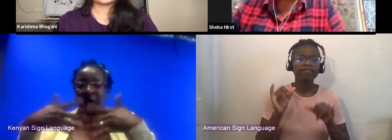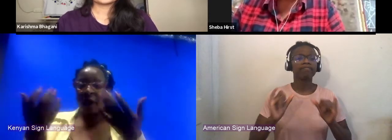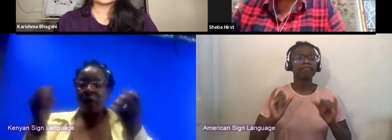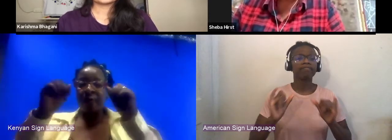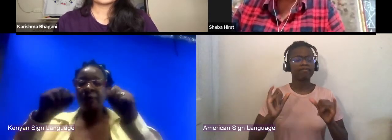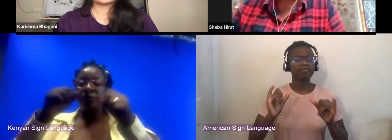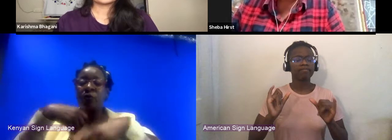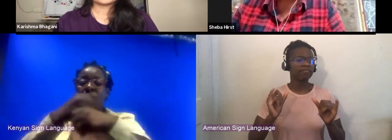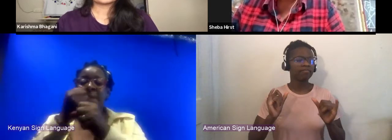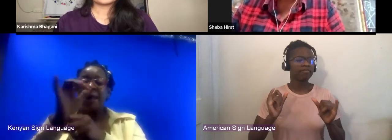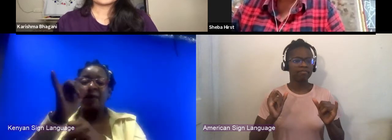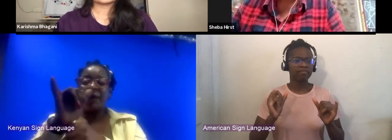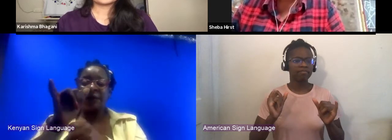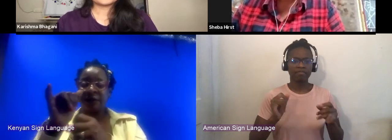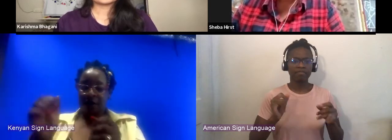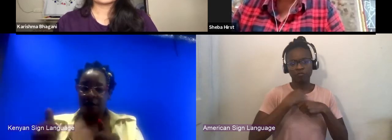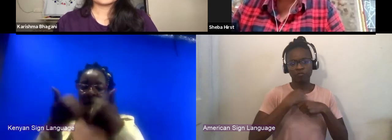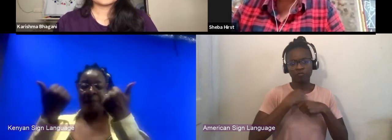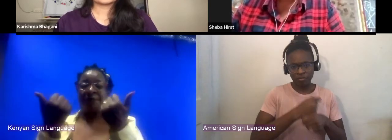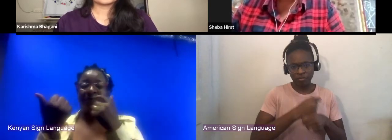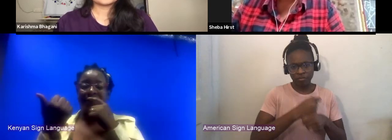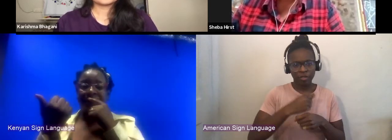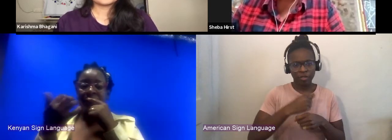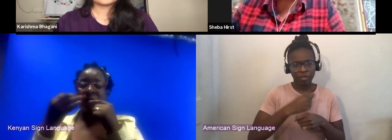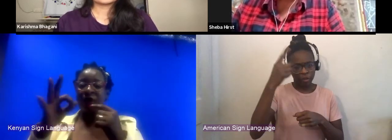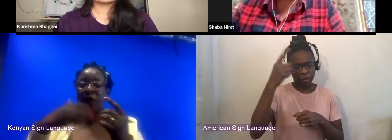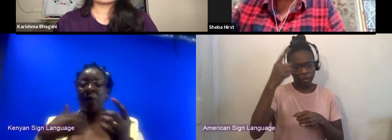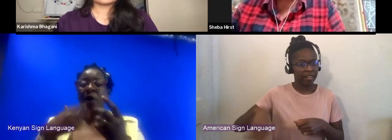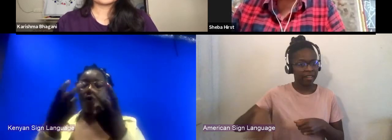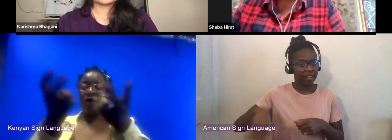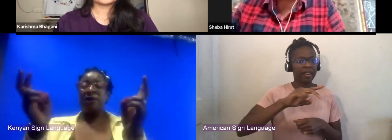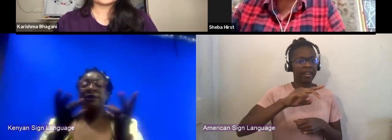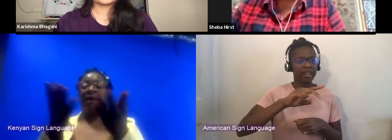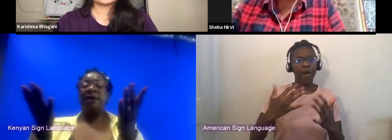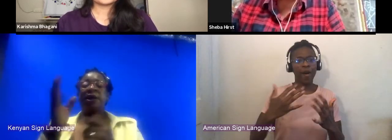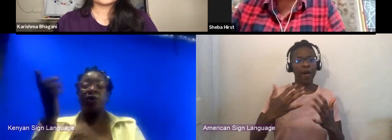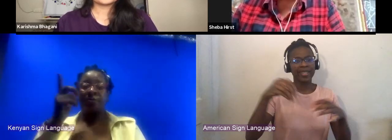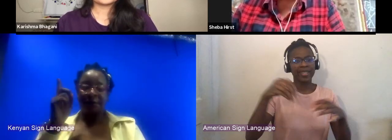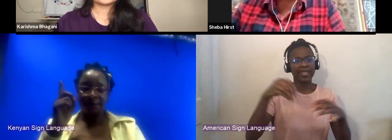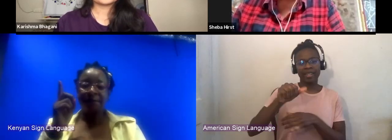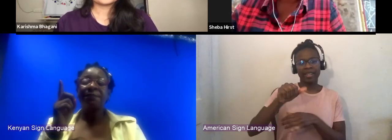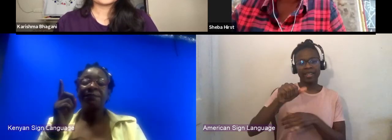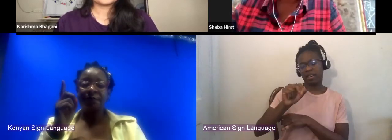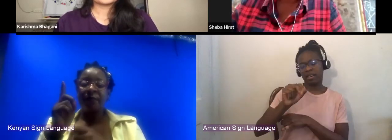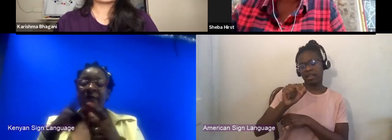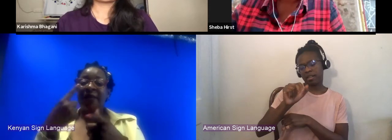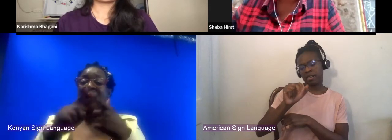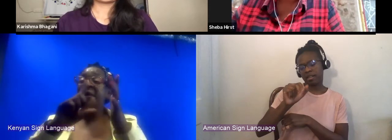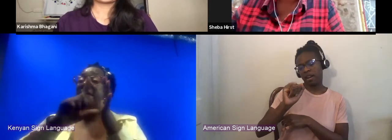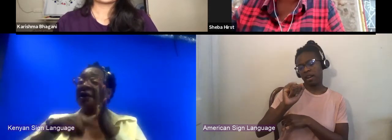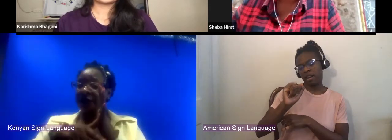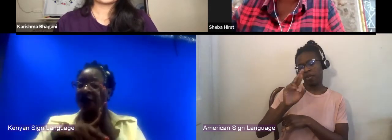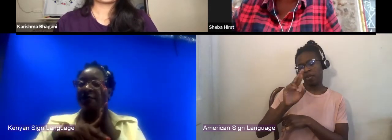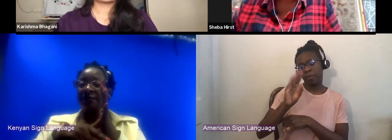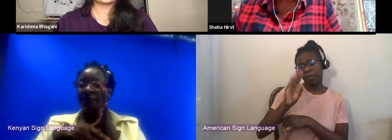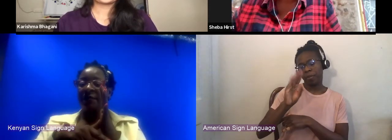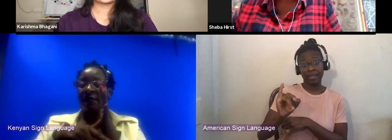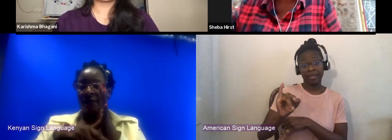of productions for our audiences here in Nairobi. And then I later also started the film festival because that wasn't enough, right.